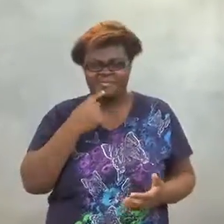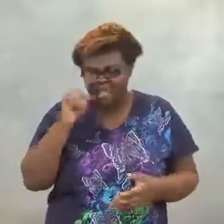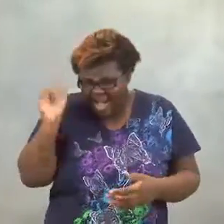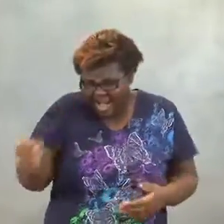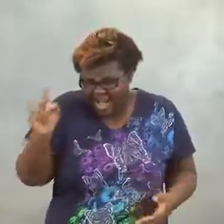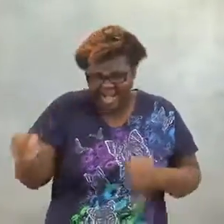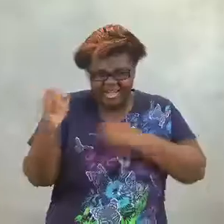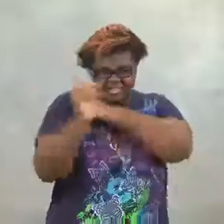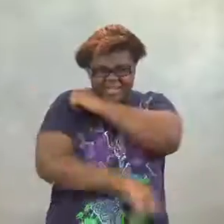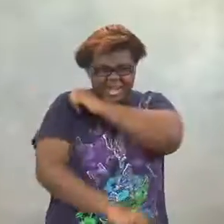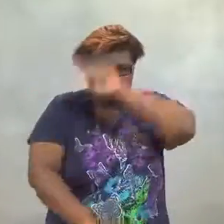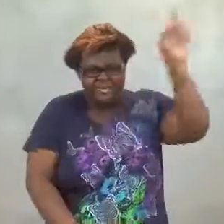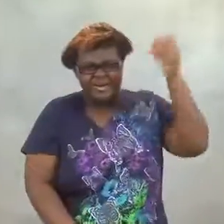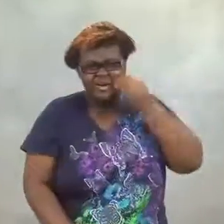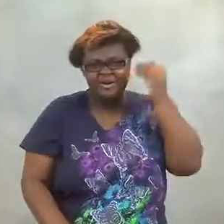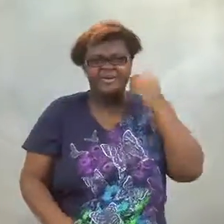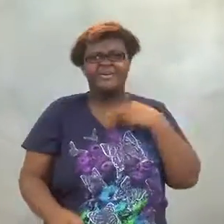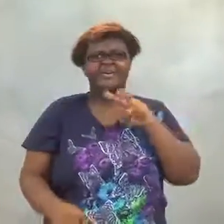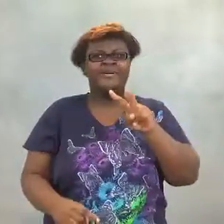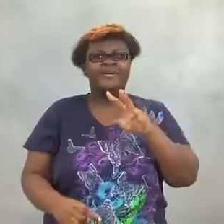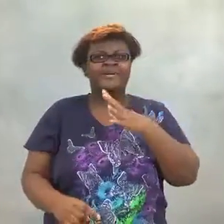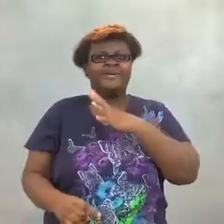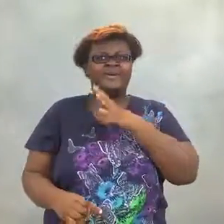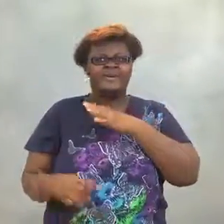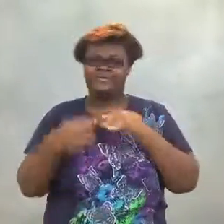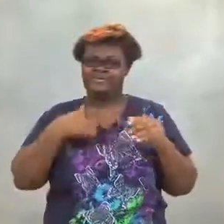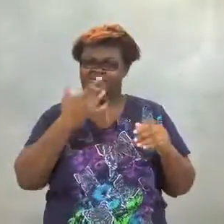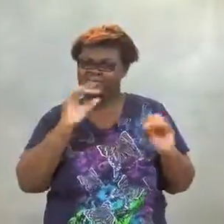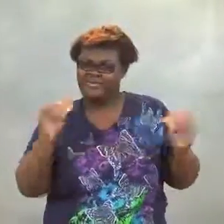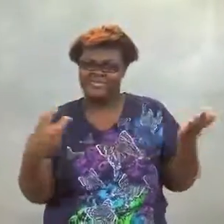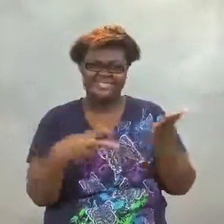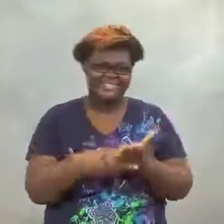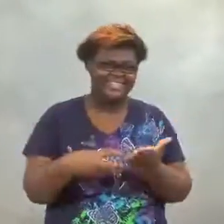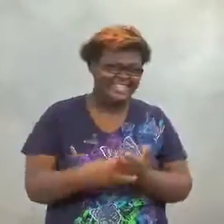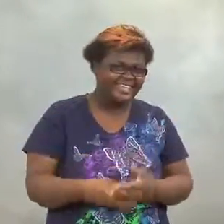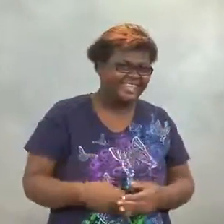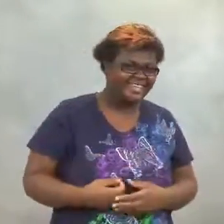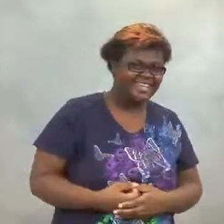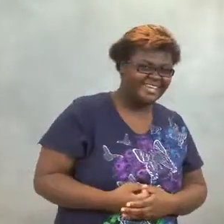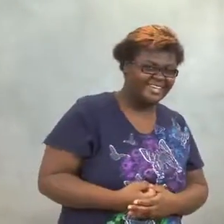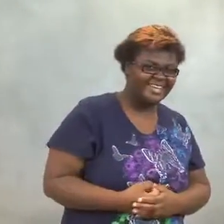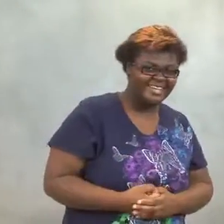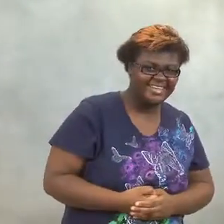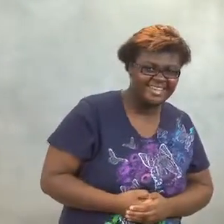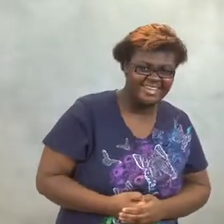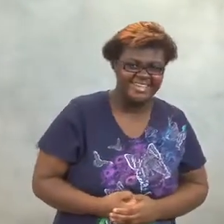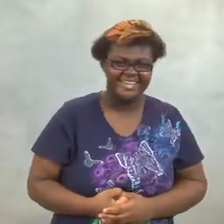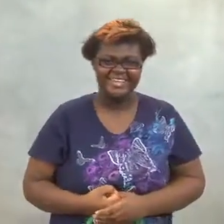My mother was mad at me and said I would get it when we got home. I learned something. Fortunately, I didn't get a ticket!